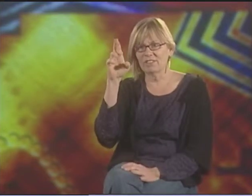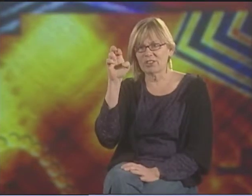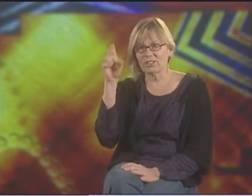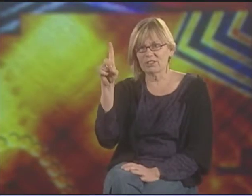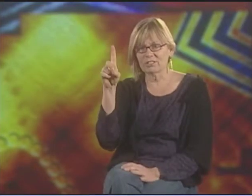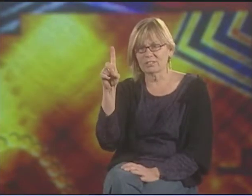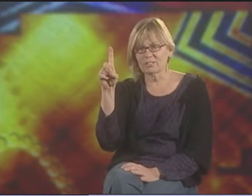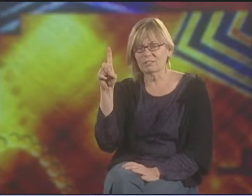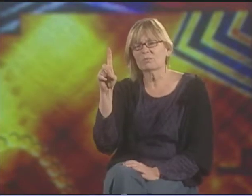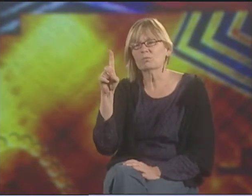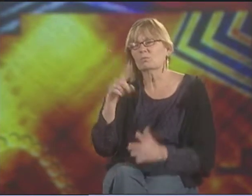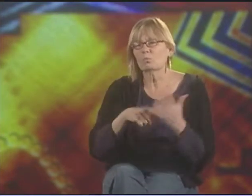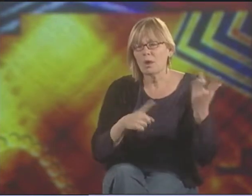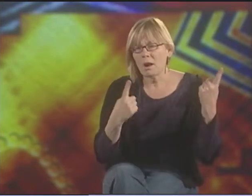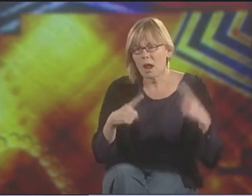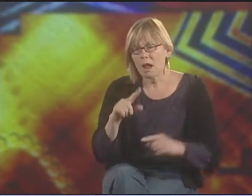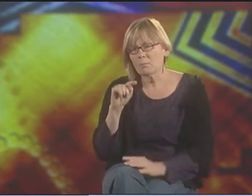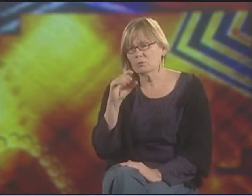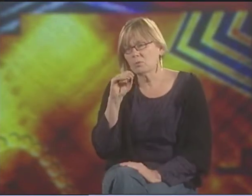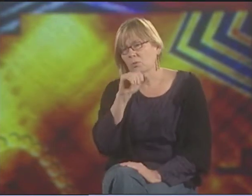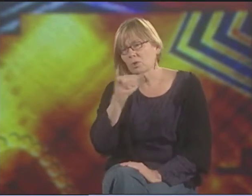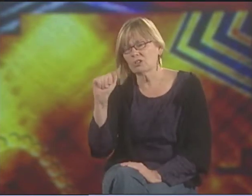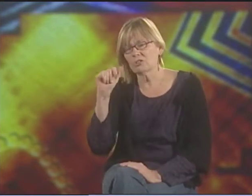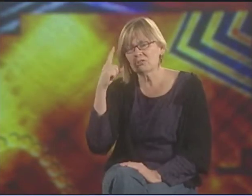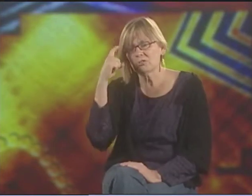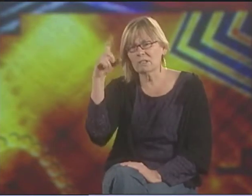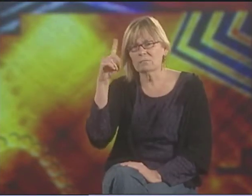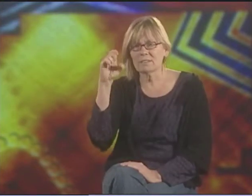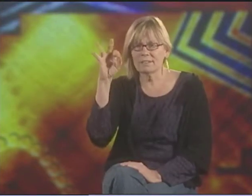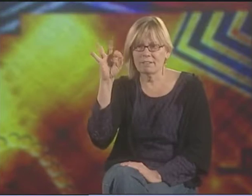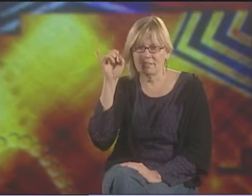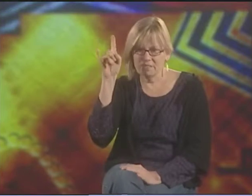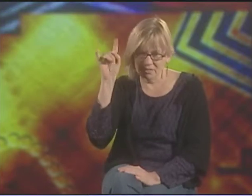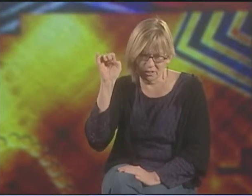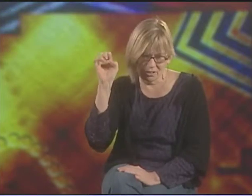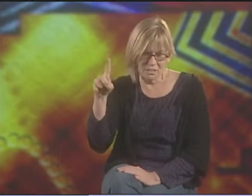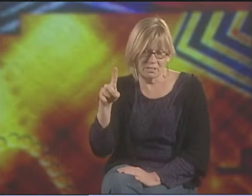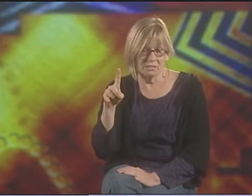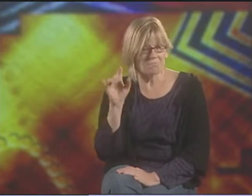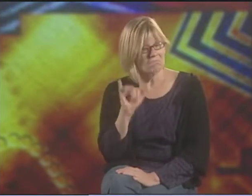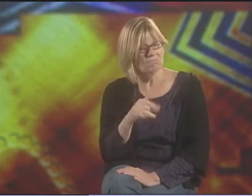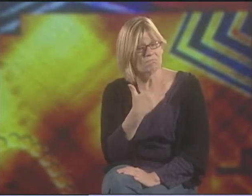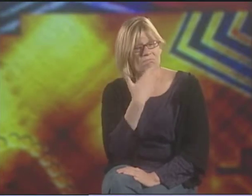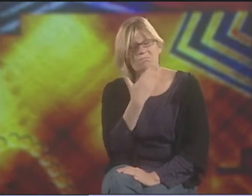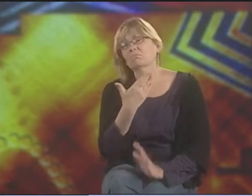GOOD EXAMPLE IS LANGSTON HUGHES' "A DREAM DEFERRED." "WHAT HAPPENS TO A DREAM DEFERRED?"